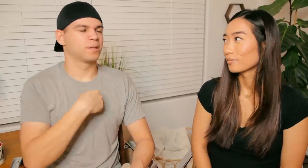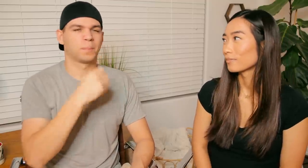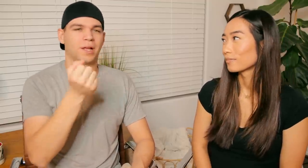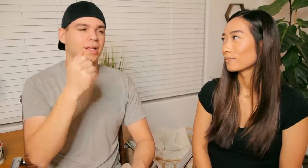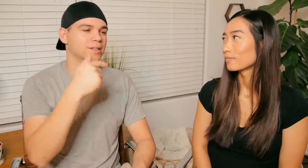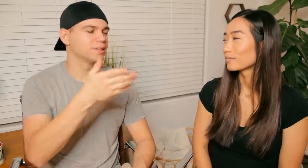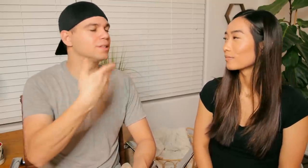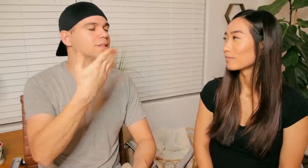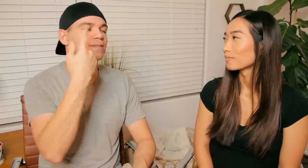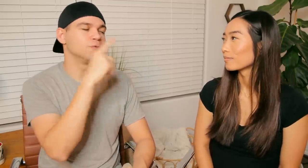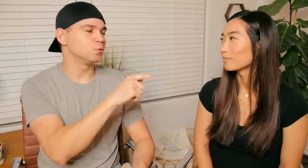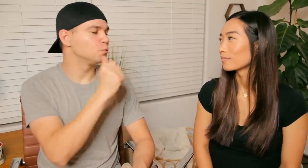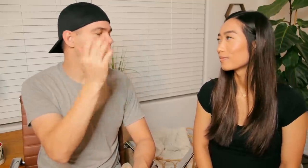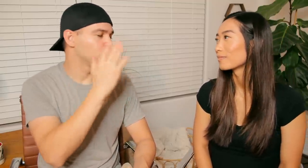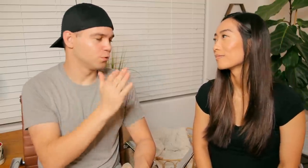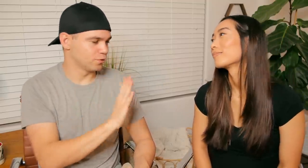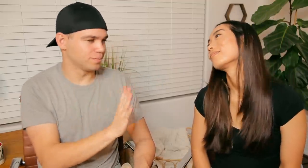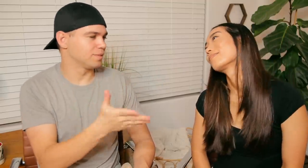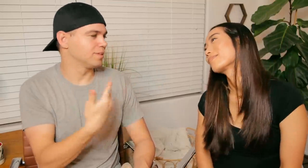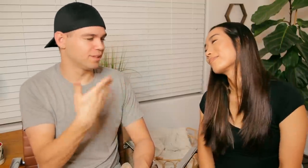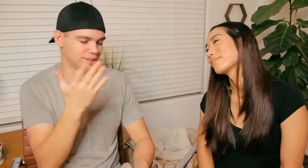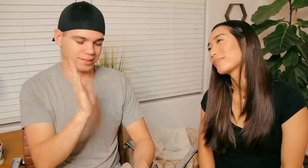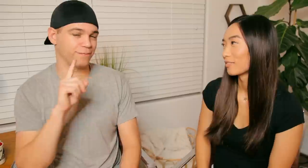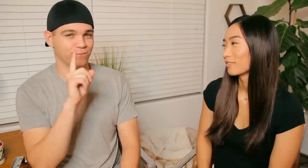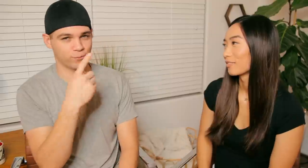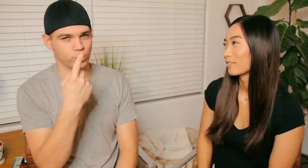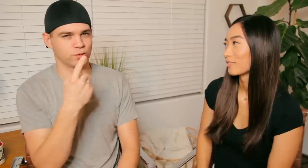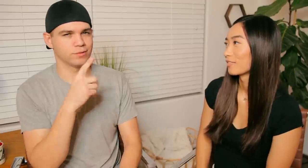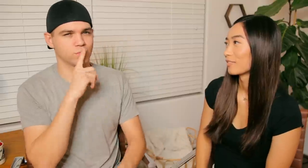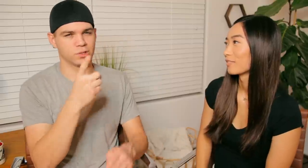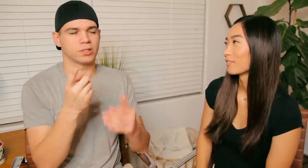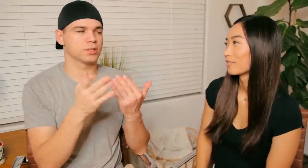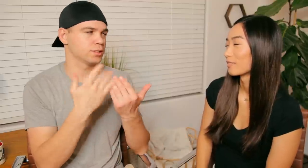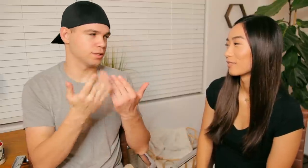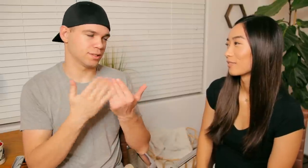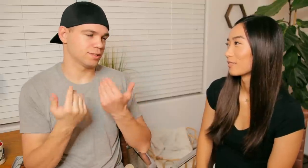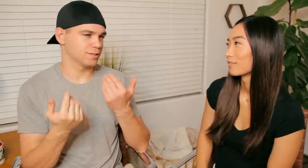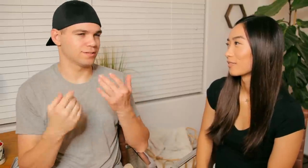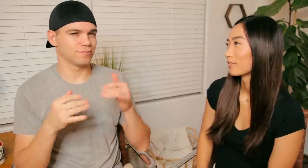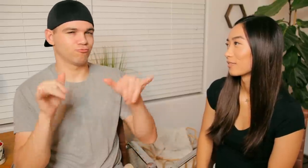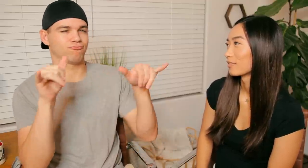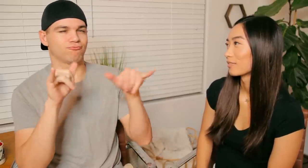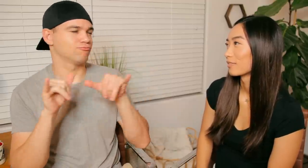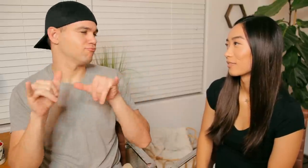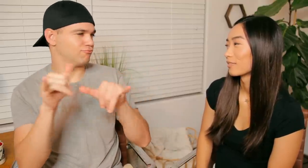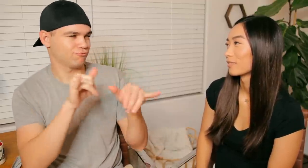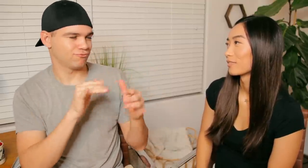We'll make this easy for you, don't worry It'll be easy First one is really easy "universal"